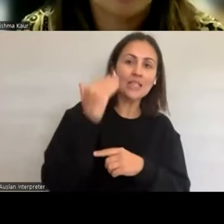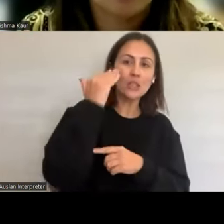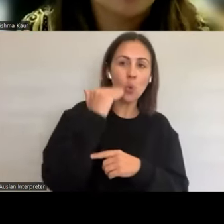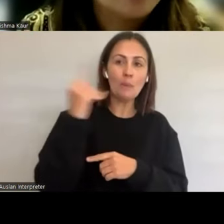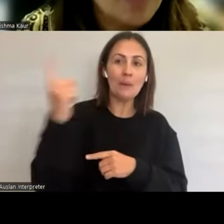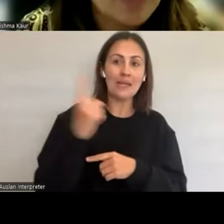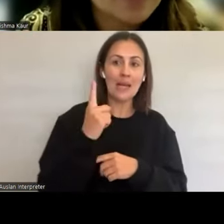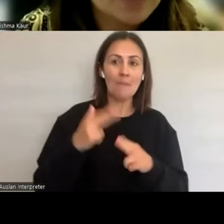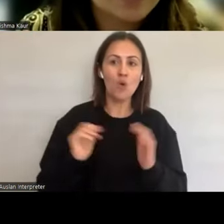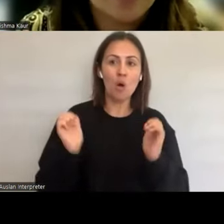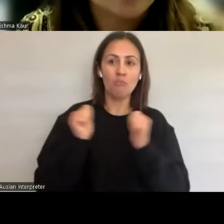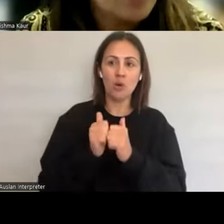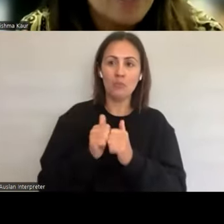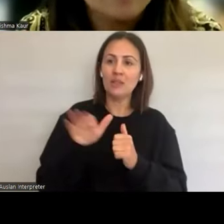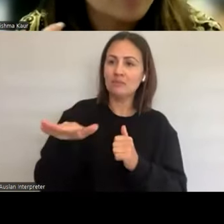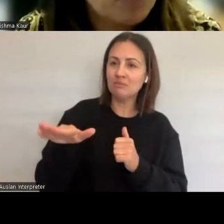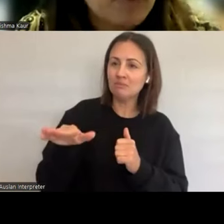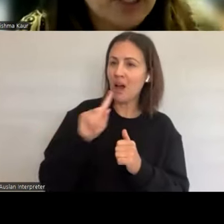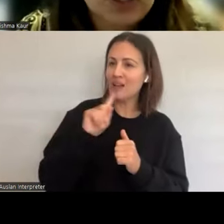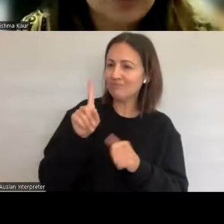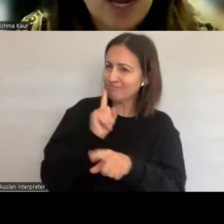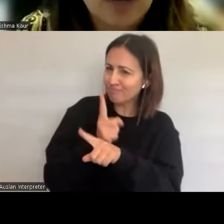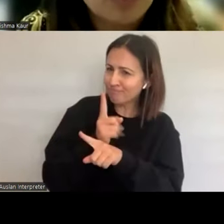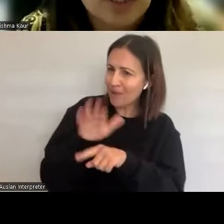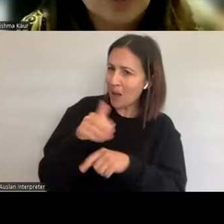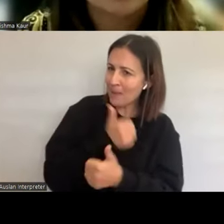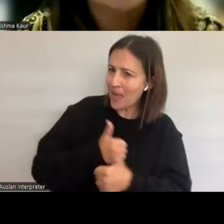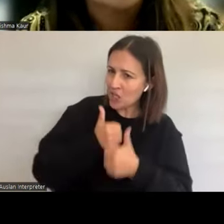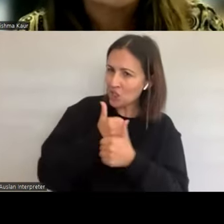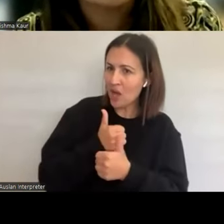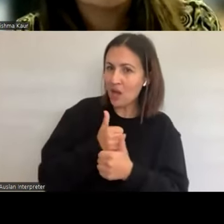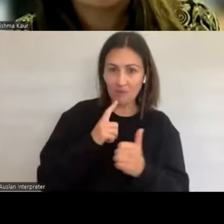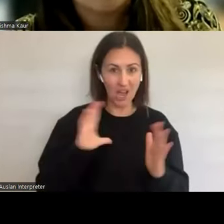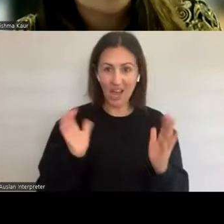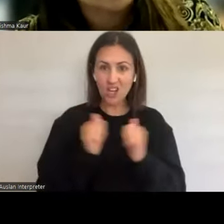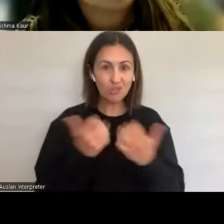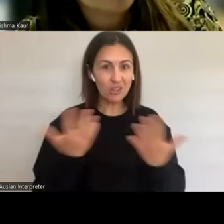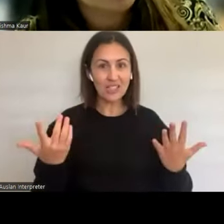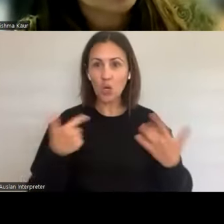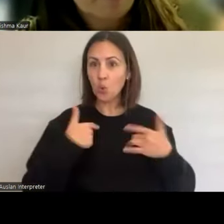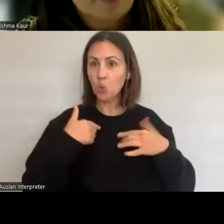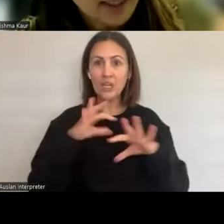agree, as Anita said, as health professionals, I don't think we provide that open space.